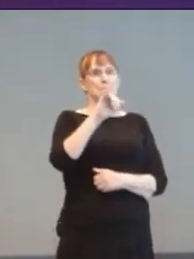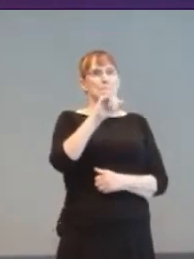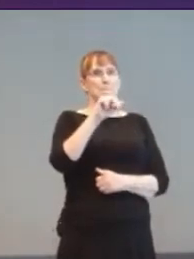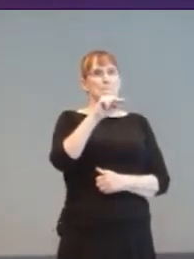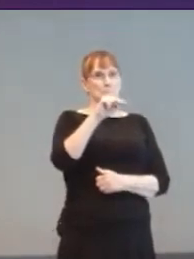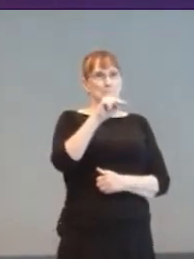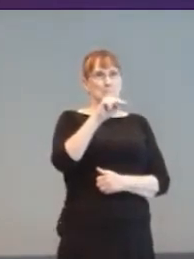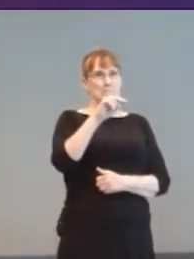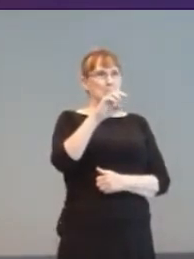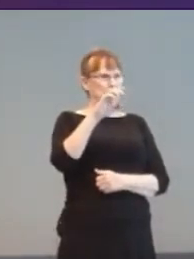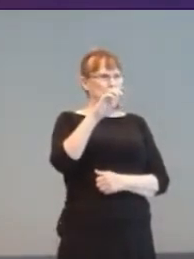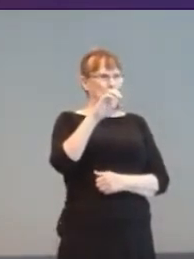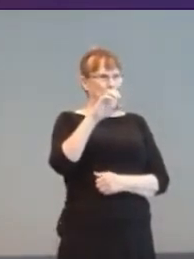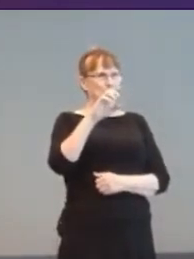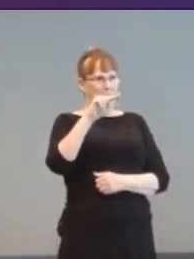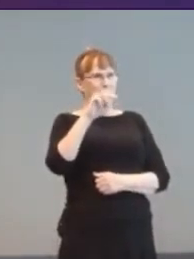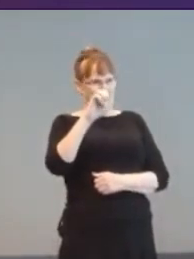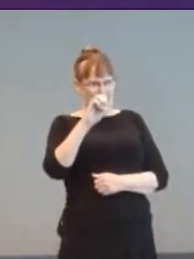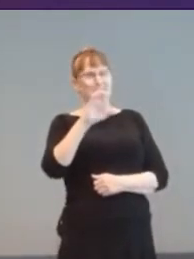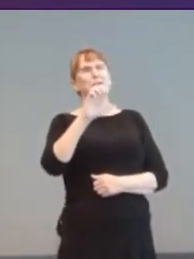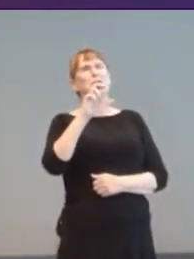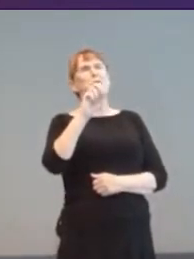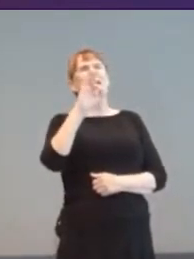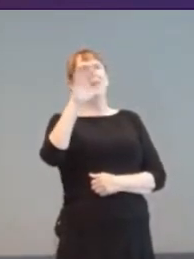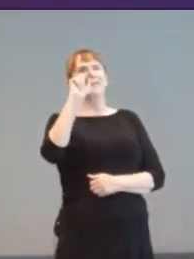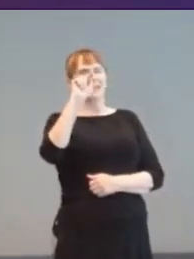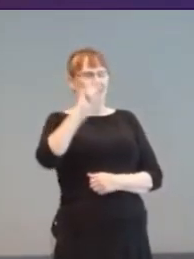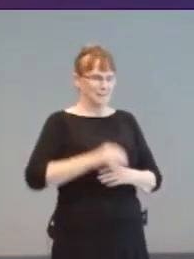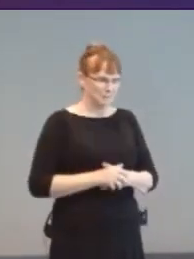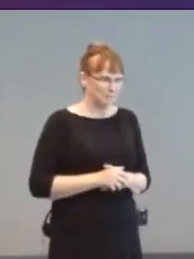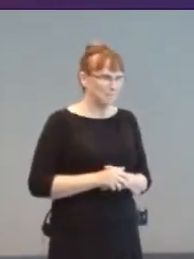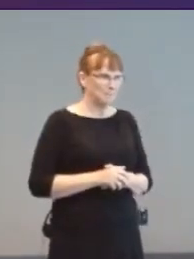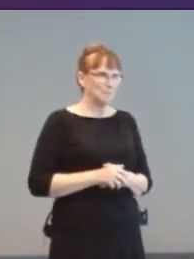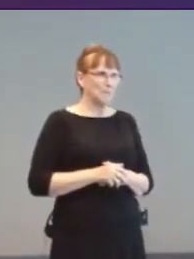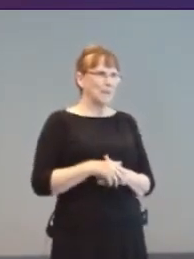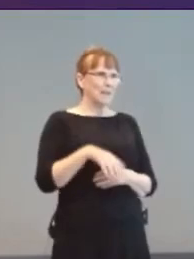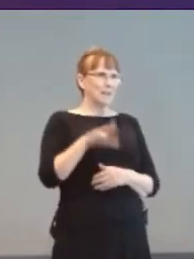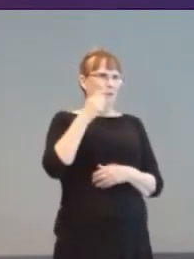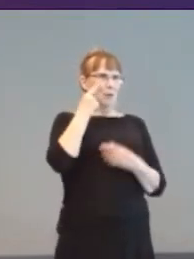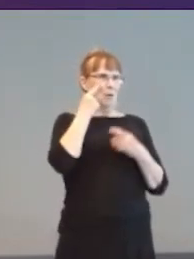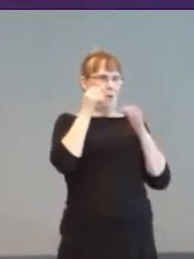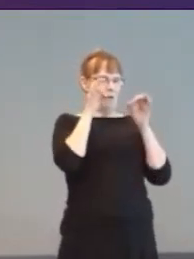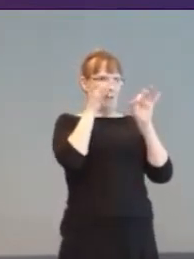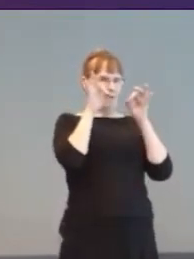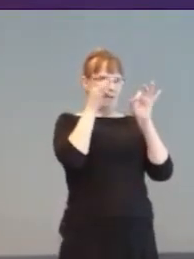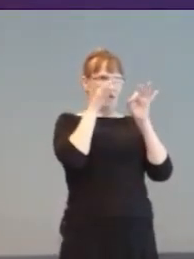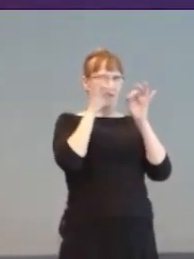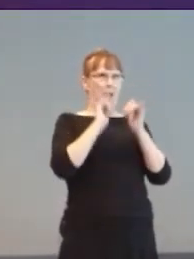a free utility from SpecialEffect. The grid-based overlay gives access to all the tools she needs.